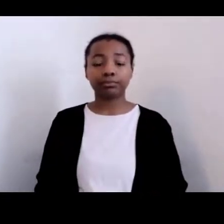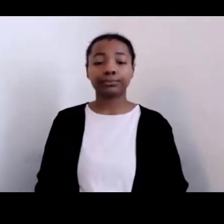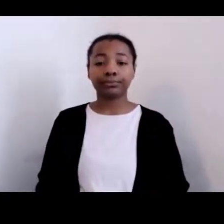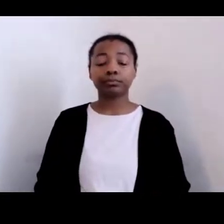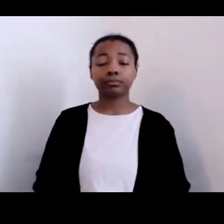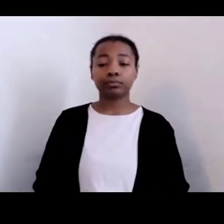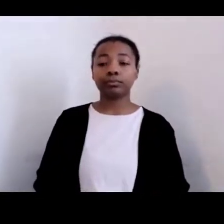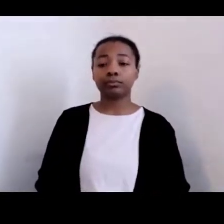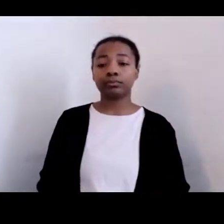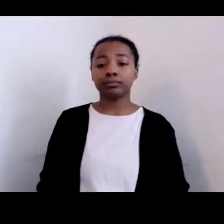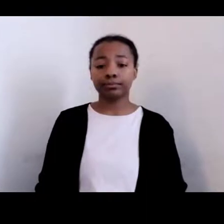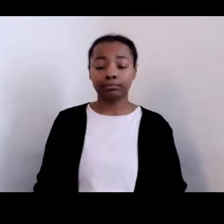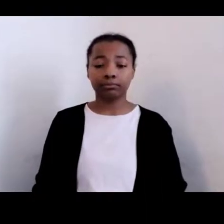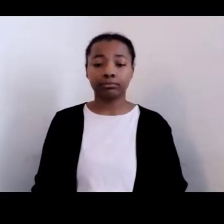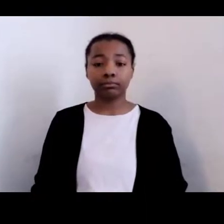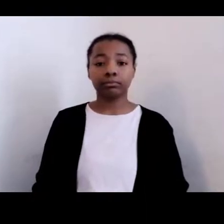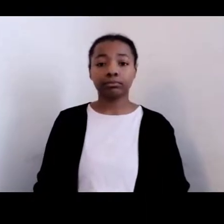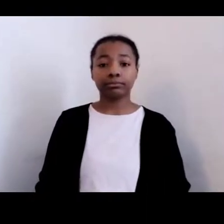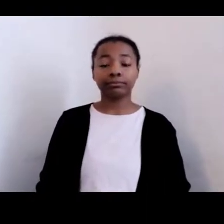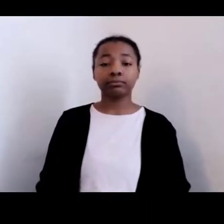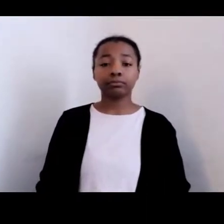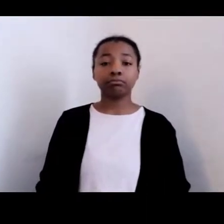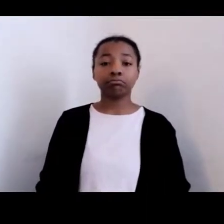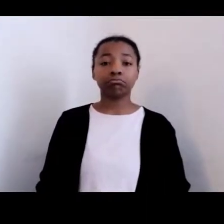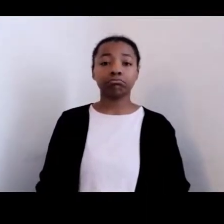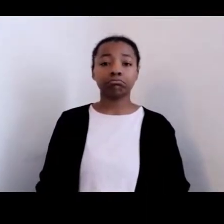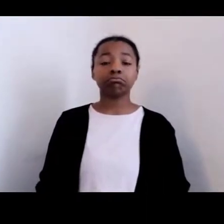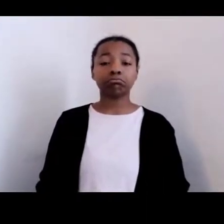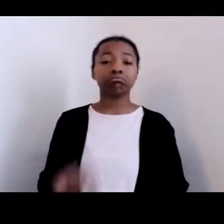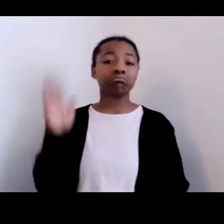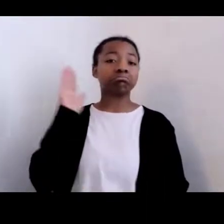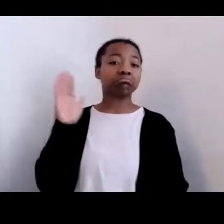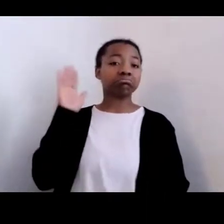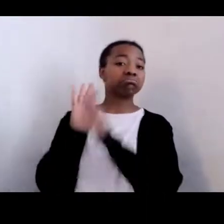initially there was some intermarriage between Africans